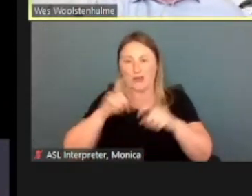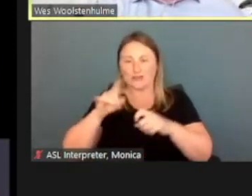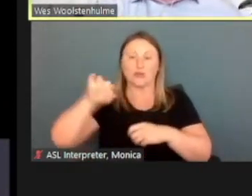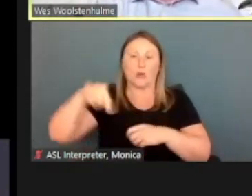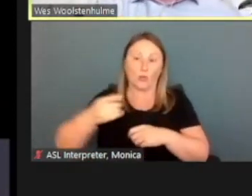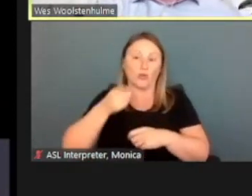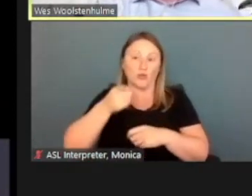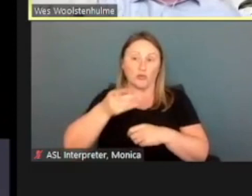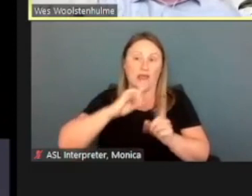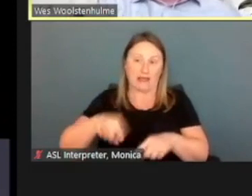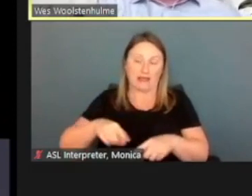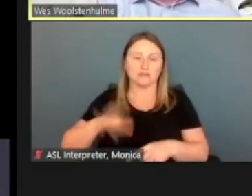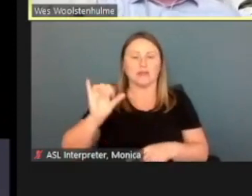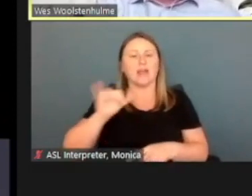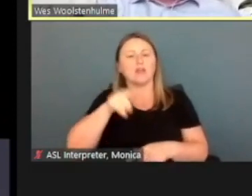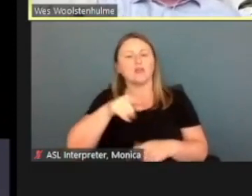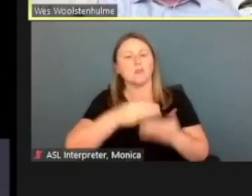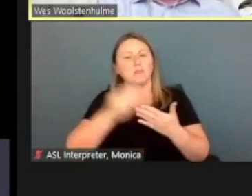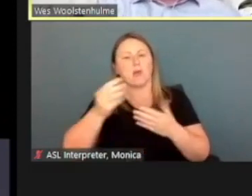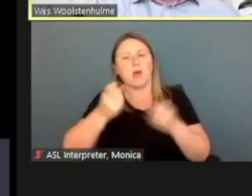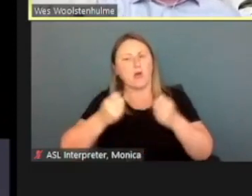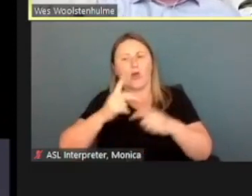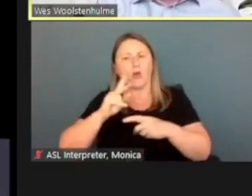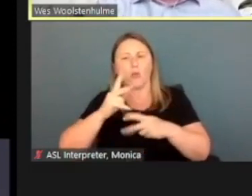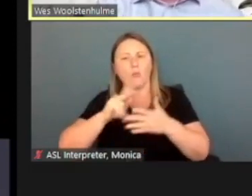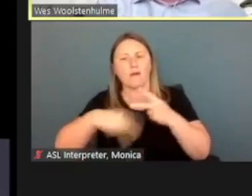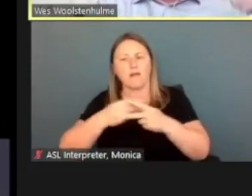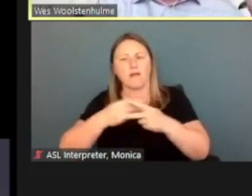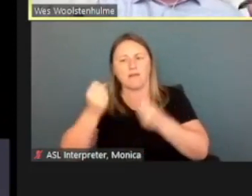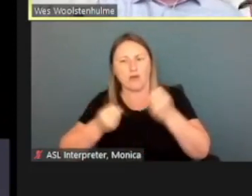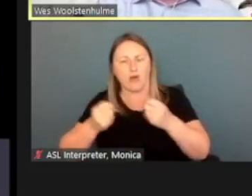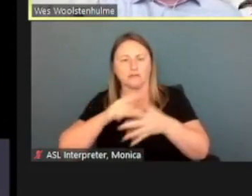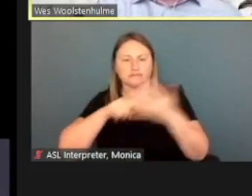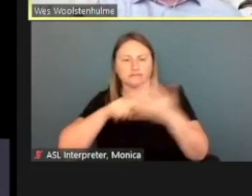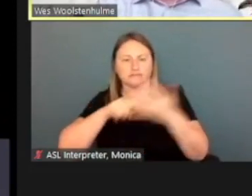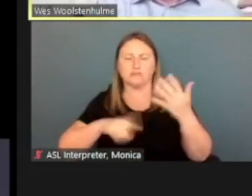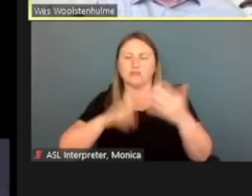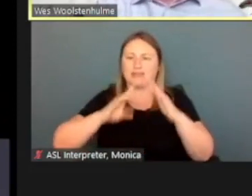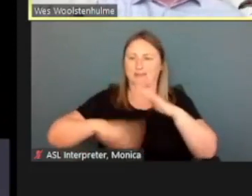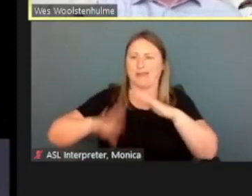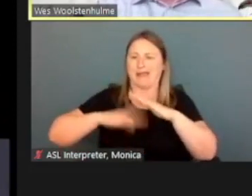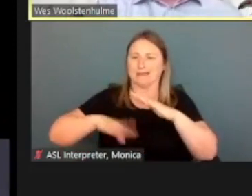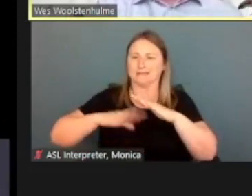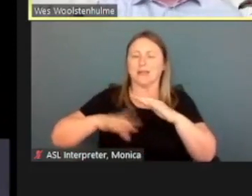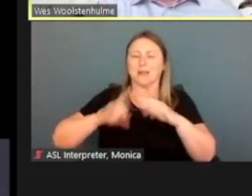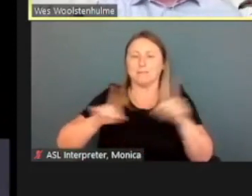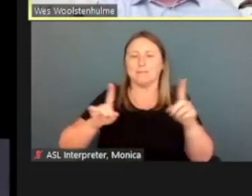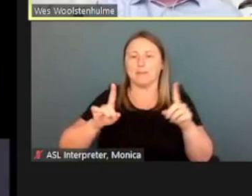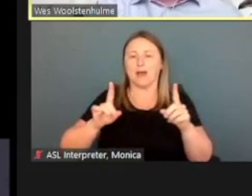such as, hey, you bought a car, what type of car was it? These are very basic in nature, but they would be like more detailed.